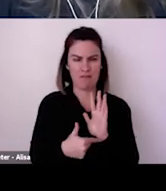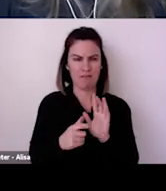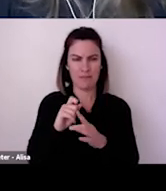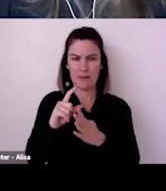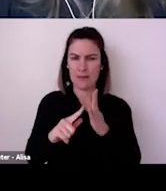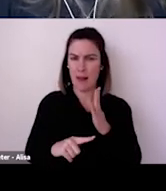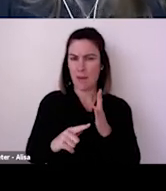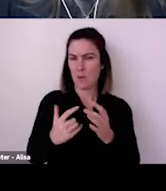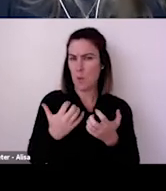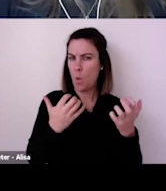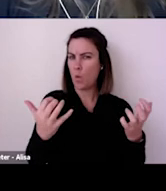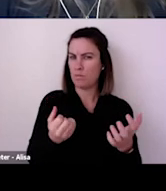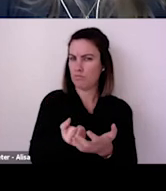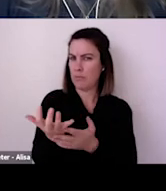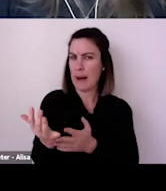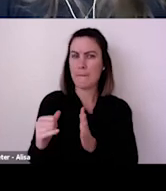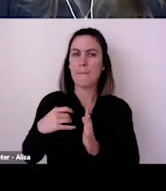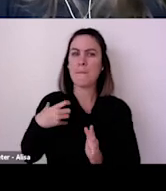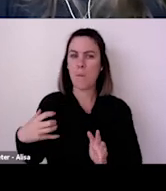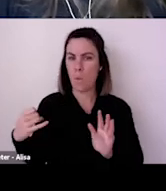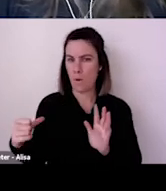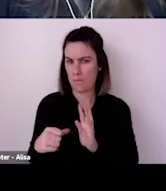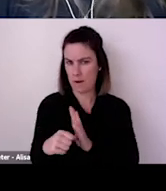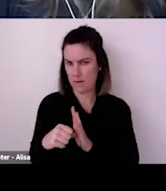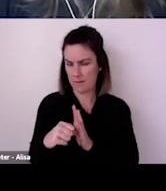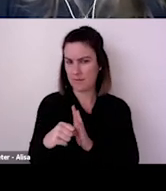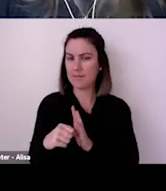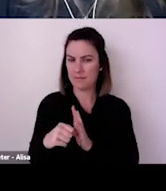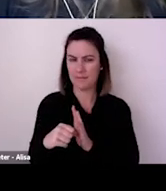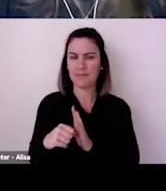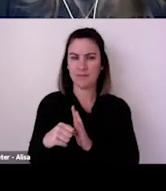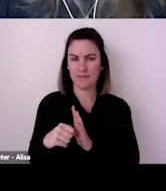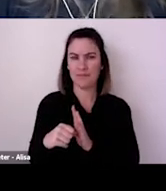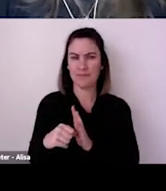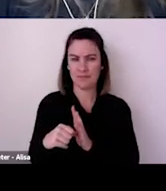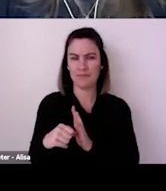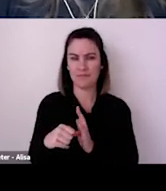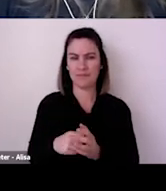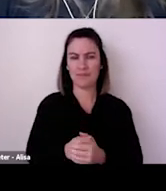Is there anything you can share in terms of how the Australia Council is thinking about